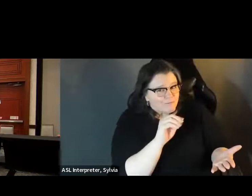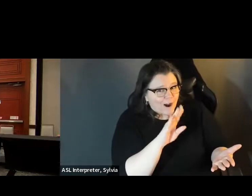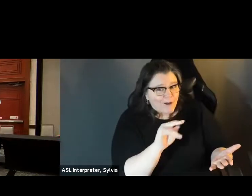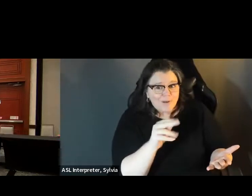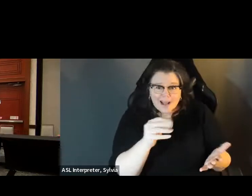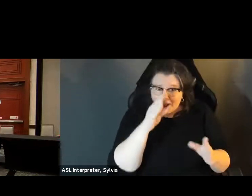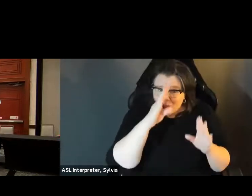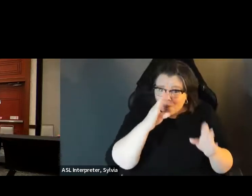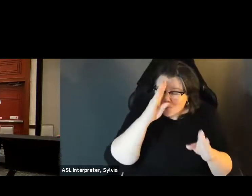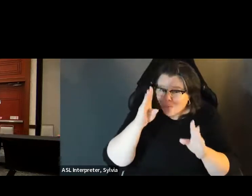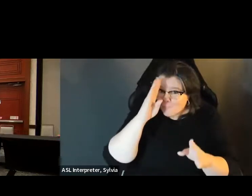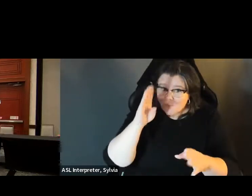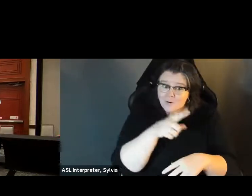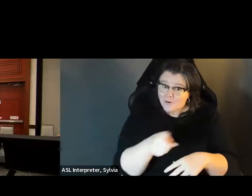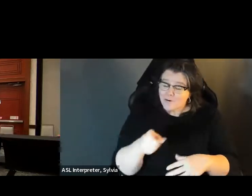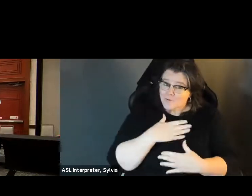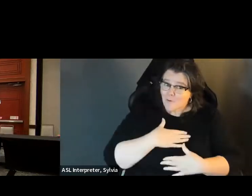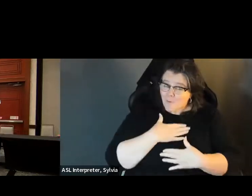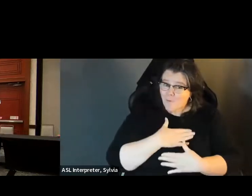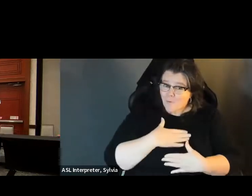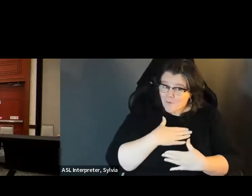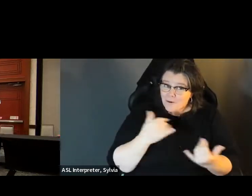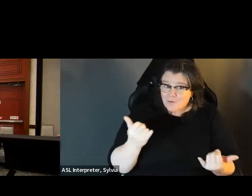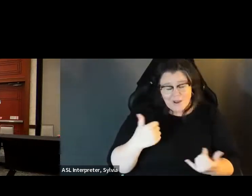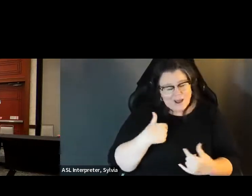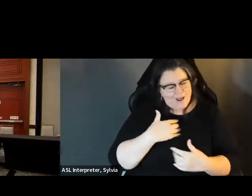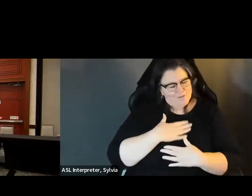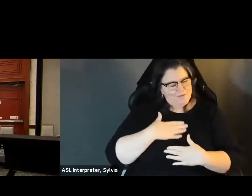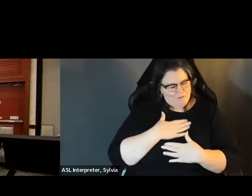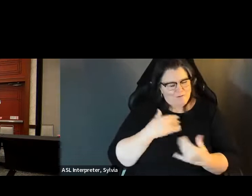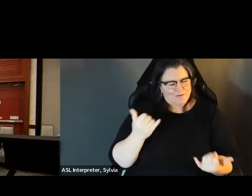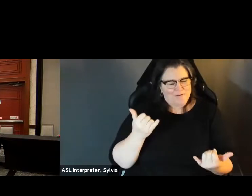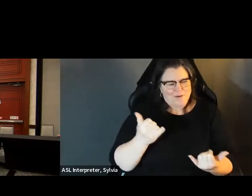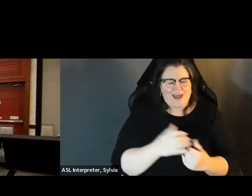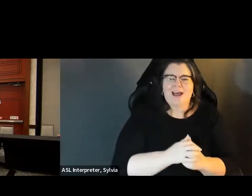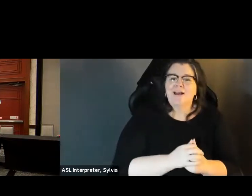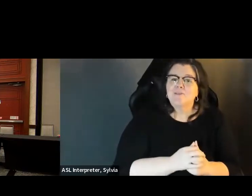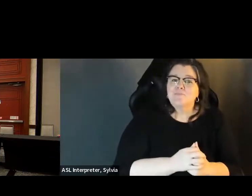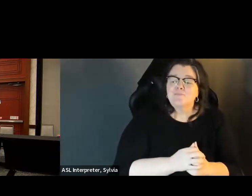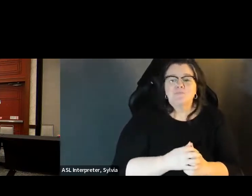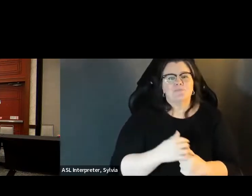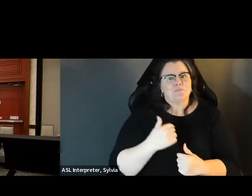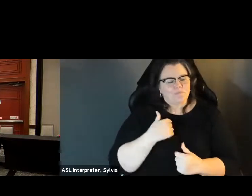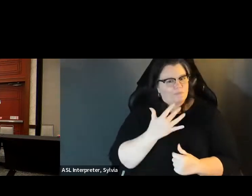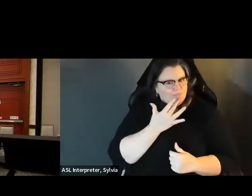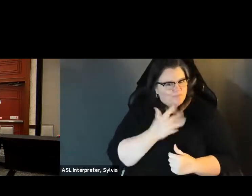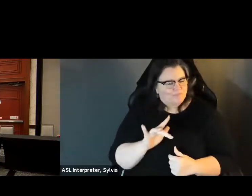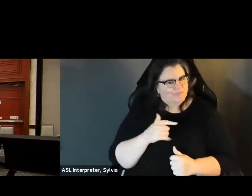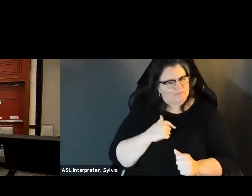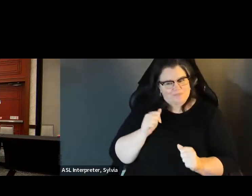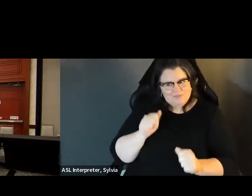Thanks, Robin and Hi, everyone! Are you all enjoying yourselves? » Thanks, robin, and hi,